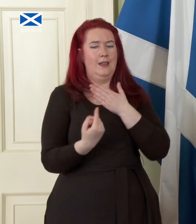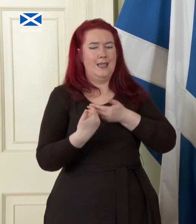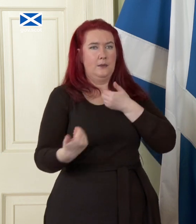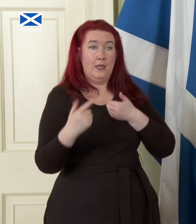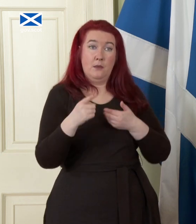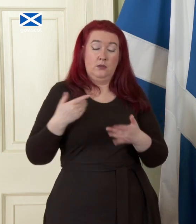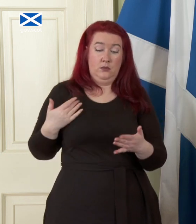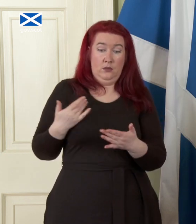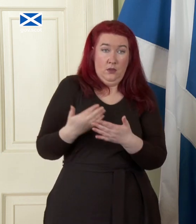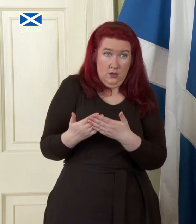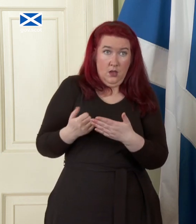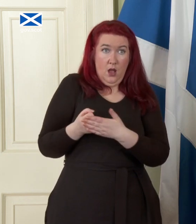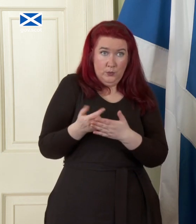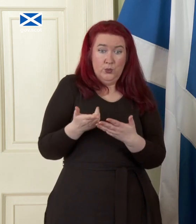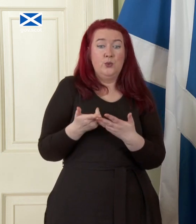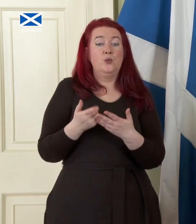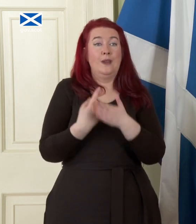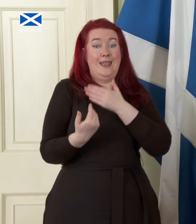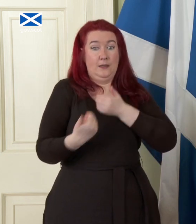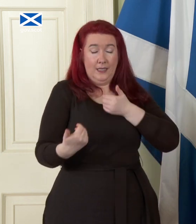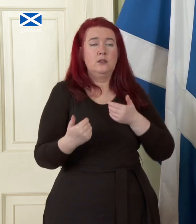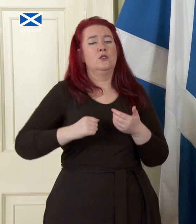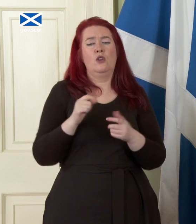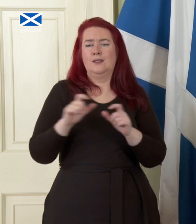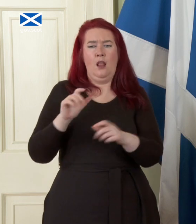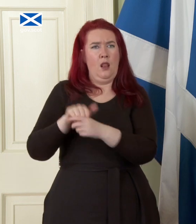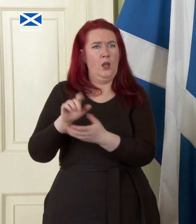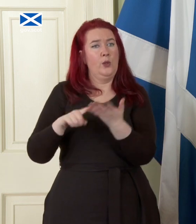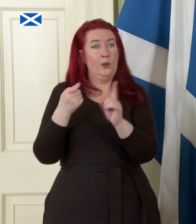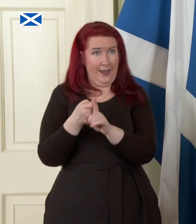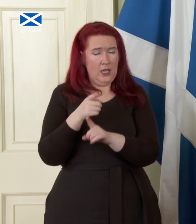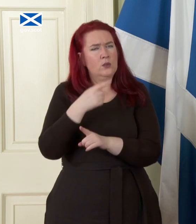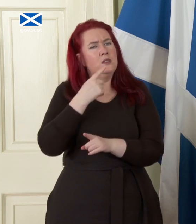Scotland will still be part of the UK you've already spoken about the need for the bank to be